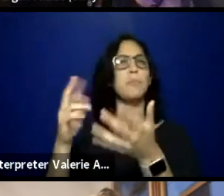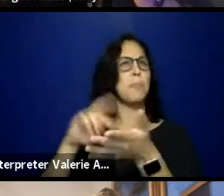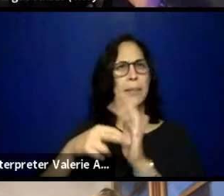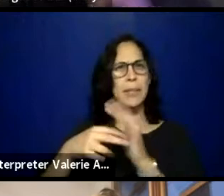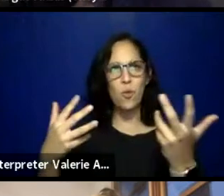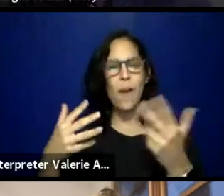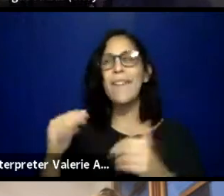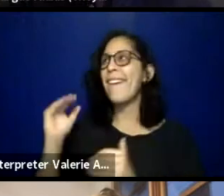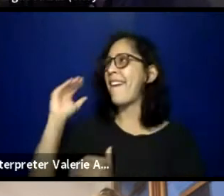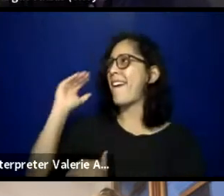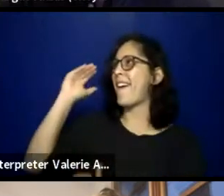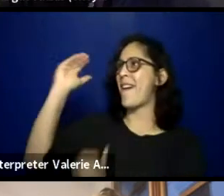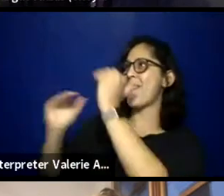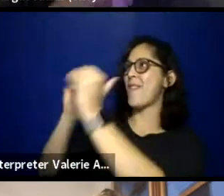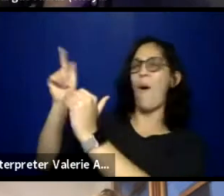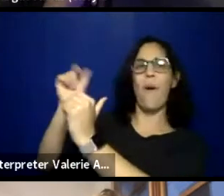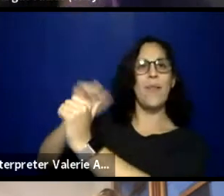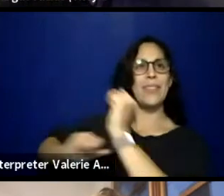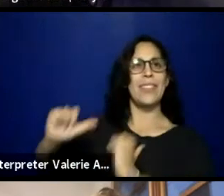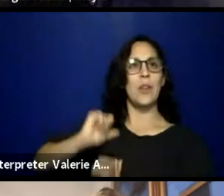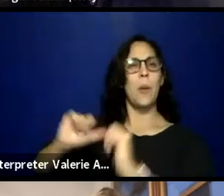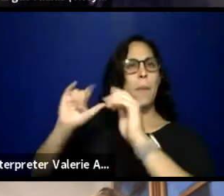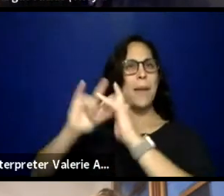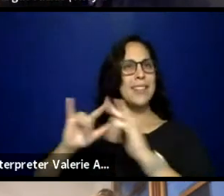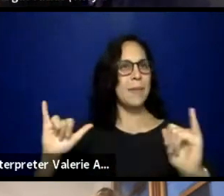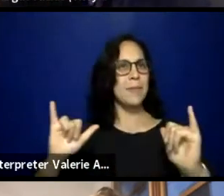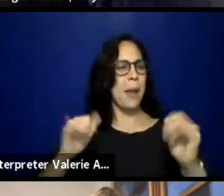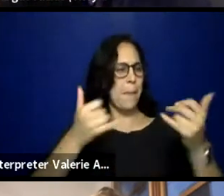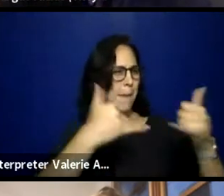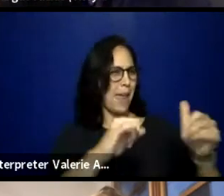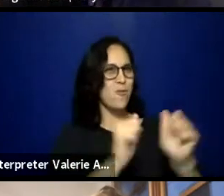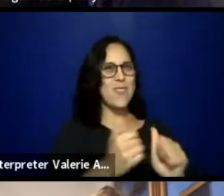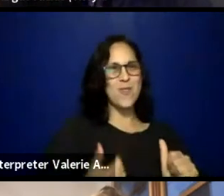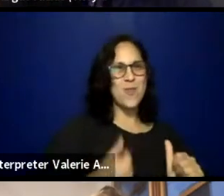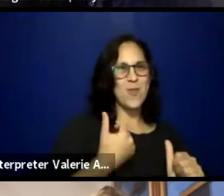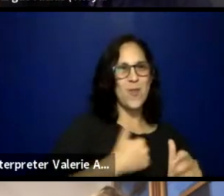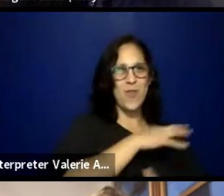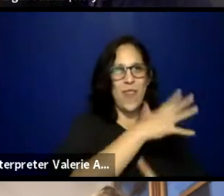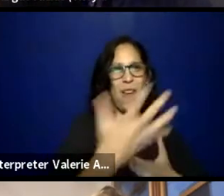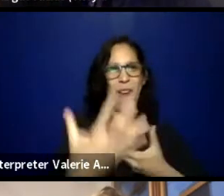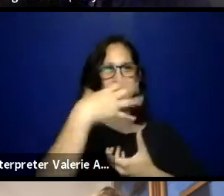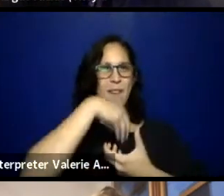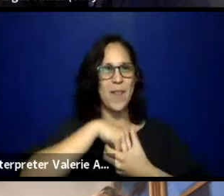with a youth tinted edge, or sometimes call ourselves a youth theater for adults.